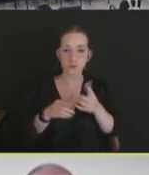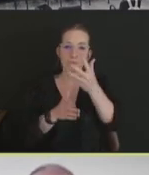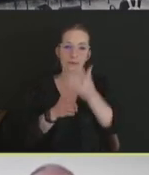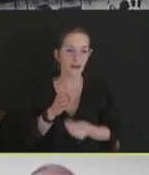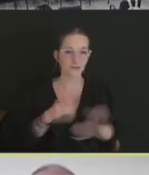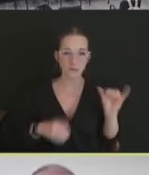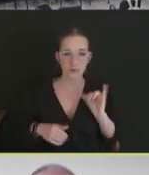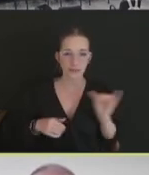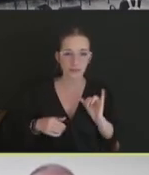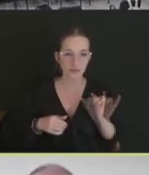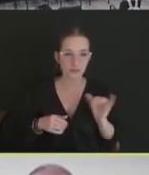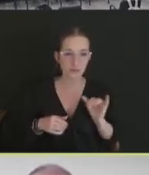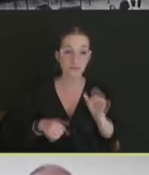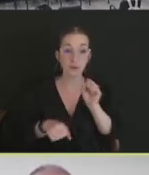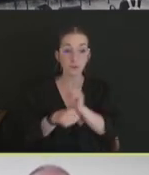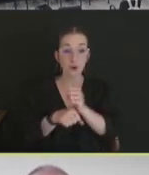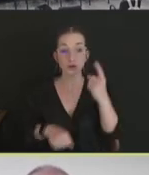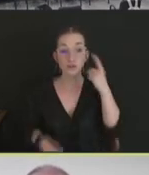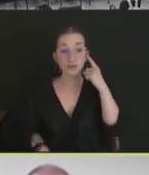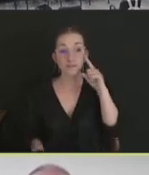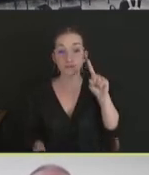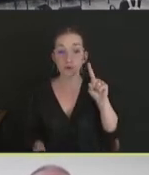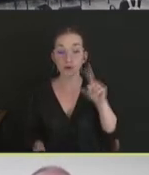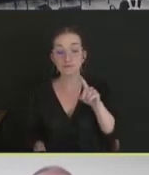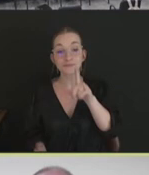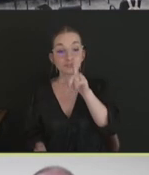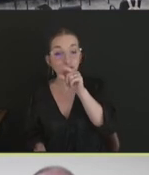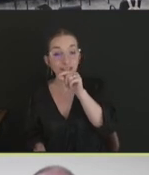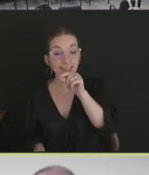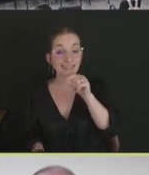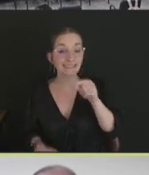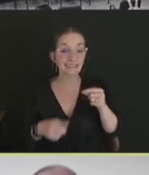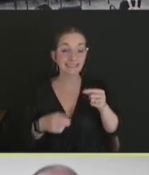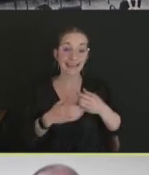or chickens that are laying eggs, and that are up in cages that are not on the floor.